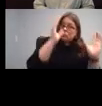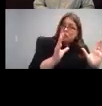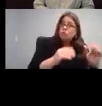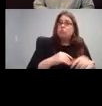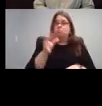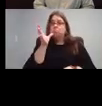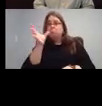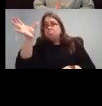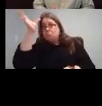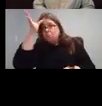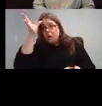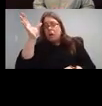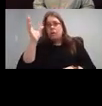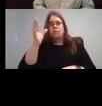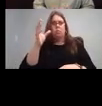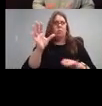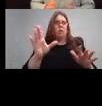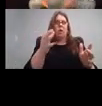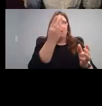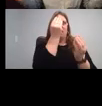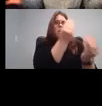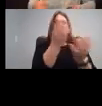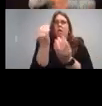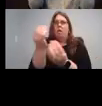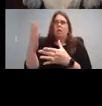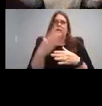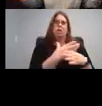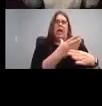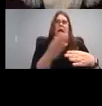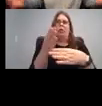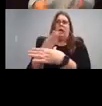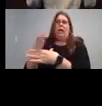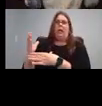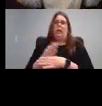sharing resources widely everywhere on social media and